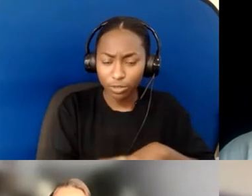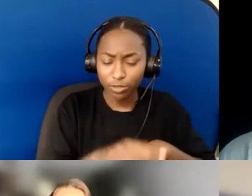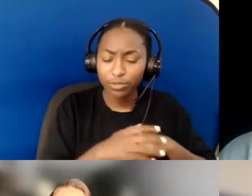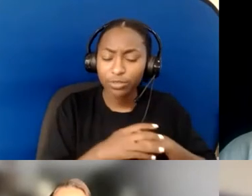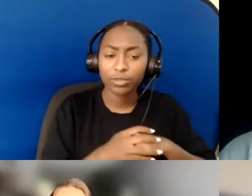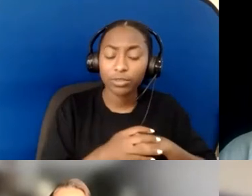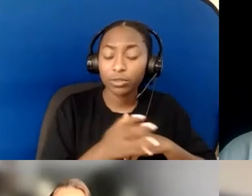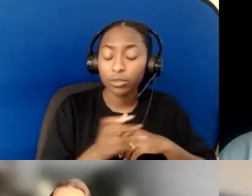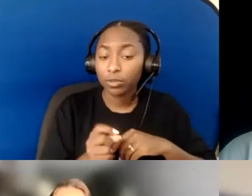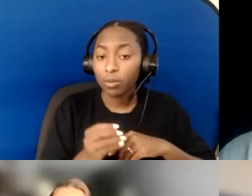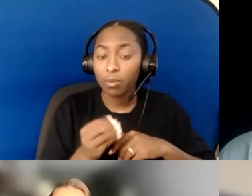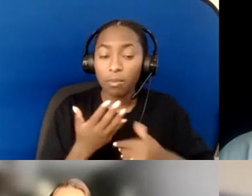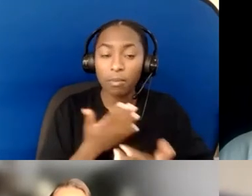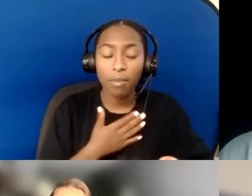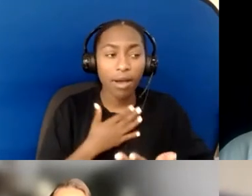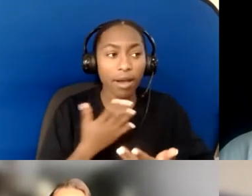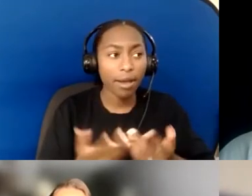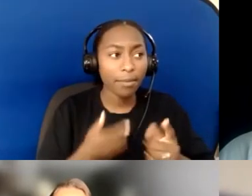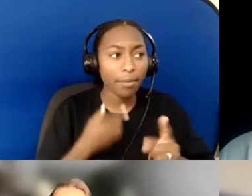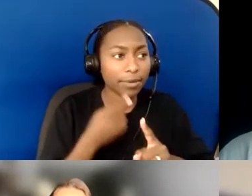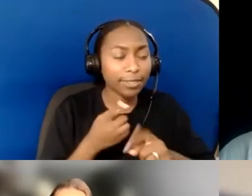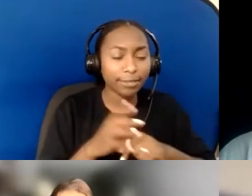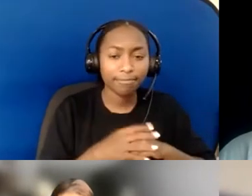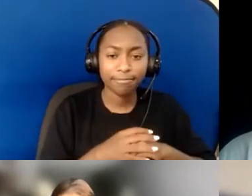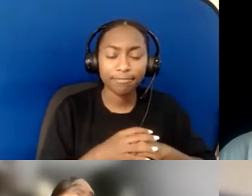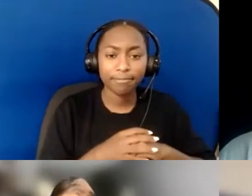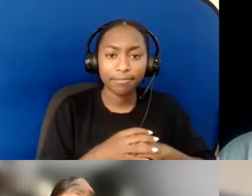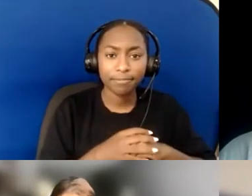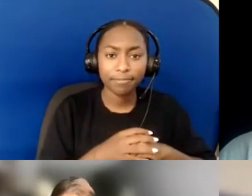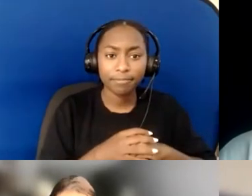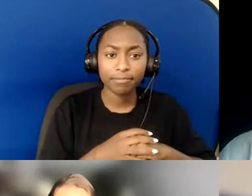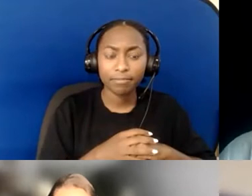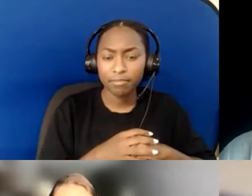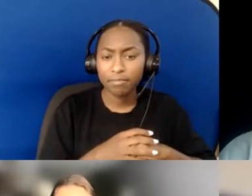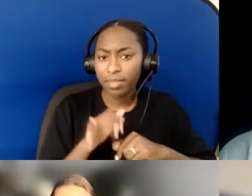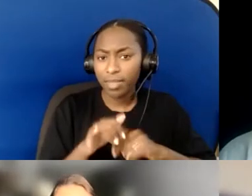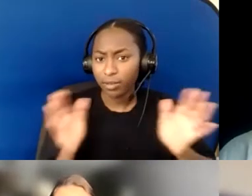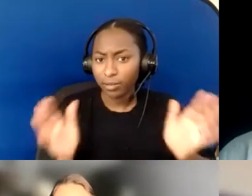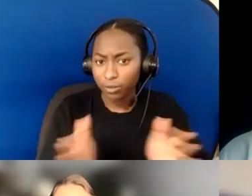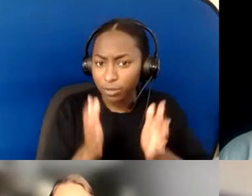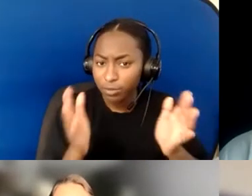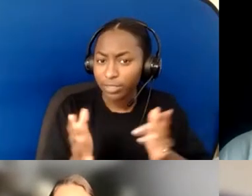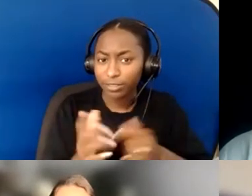I love the encouragement to not be a lone ranger, to not go solo in this endeavor,